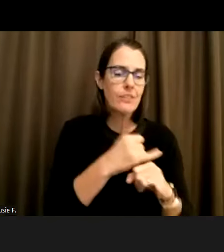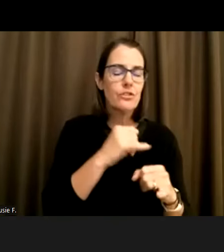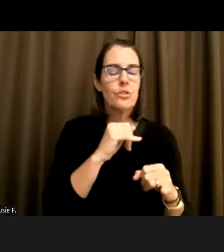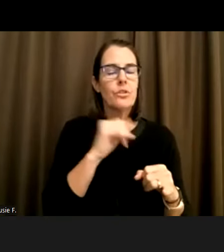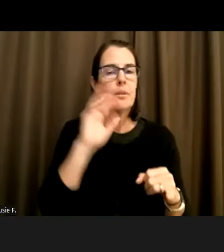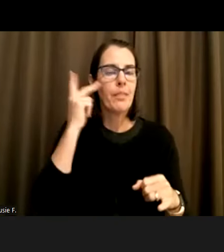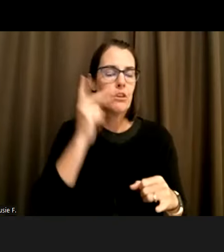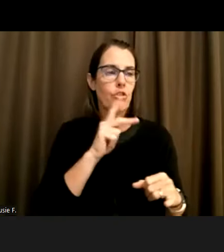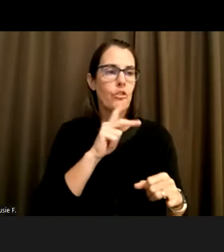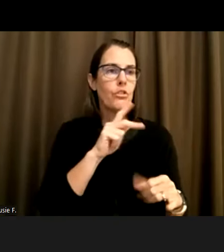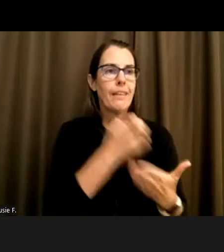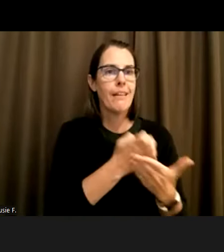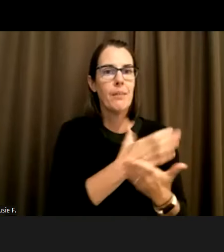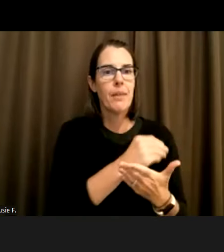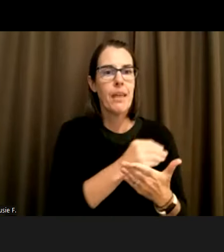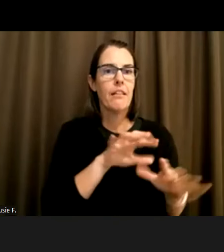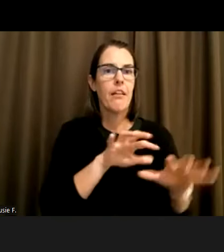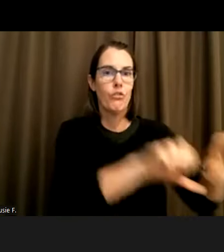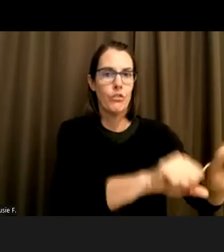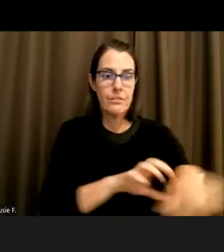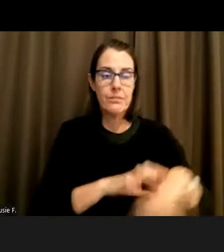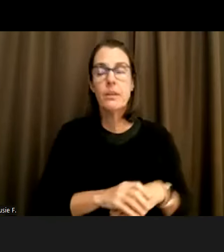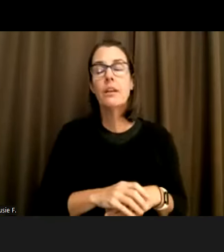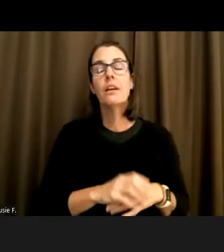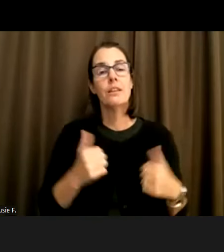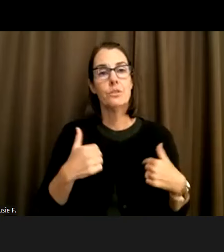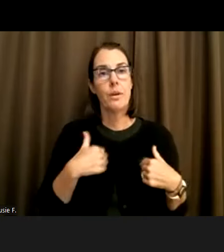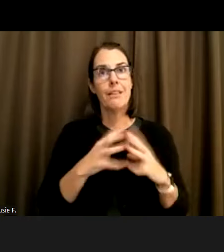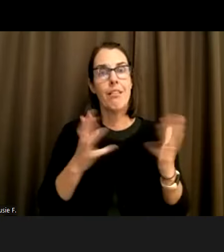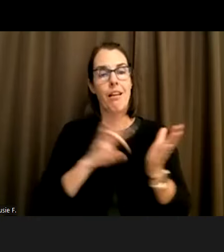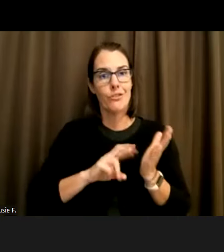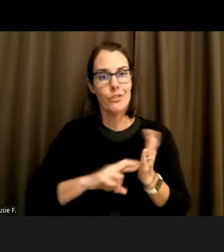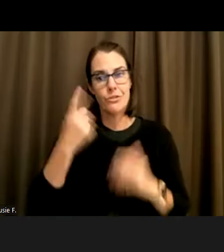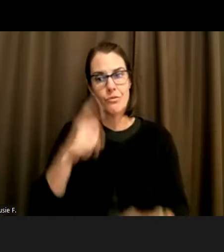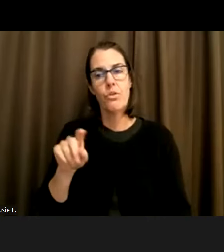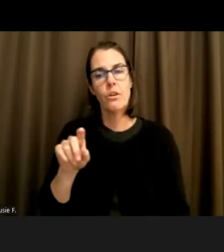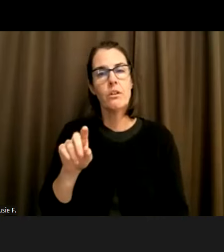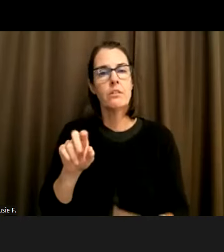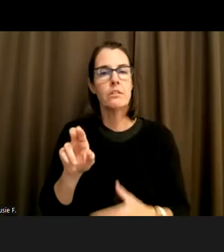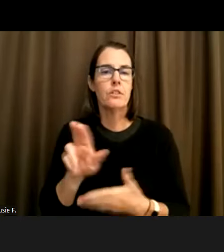And so for me, I did research for the Wayne Moore Center for U of O and I did qualitative research while I was a DSP.